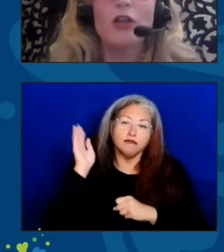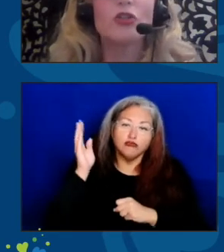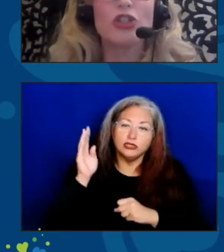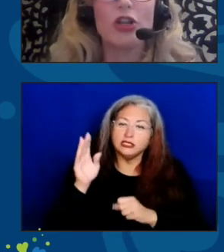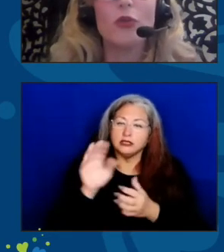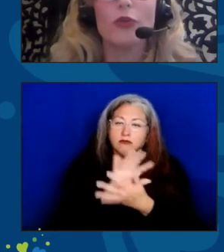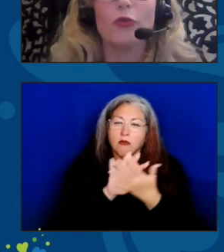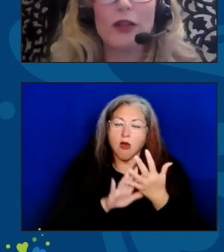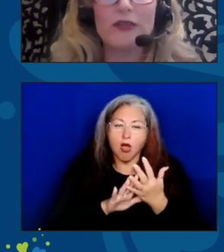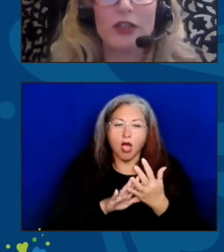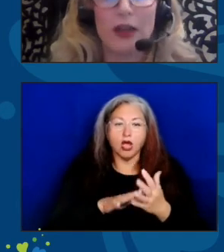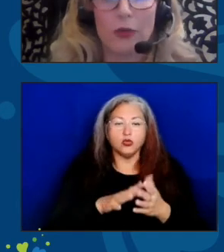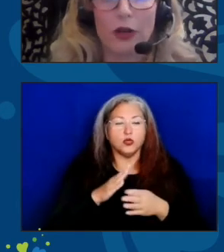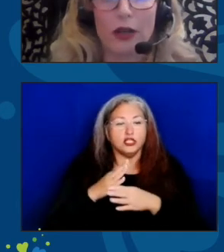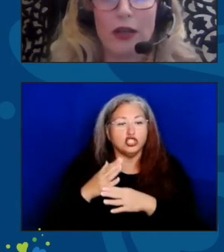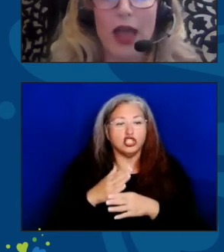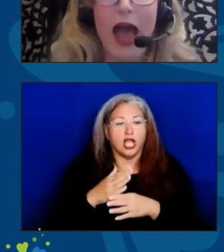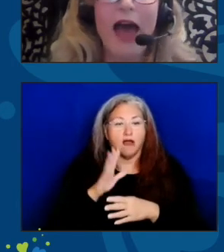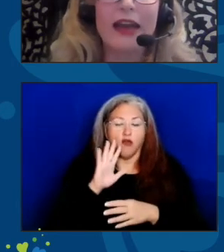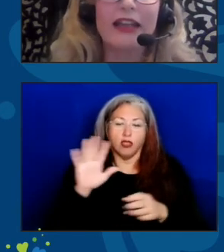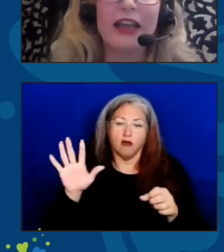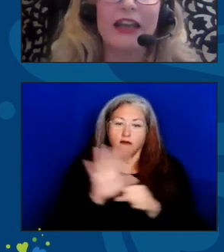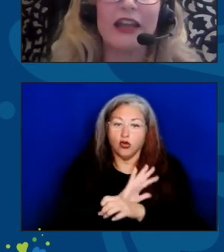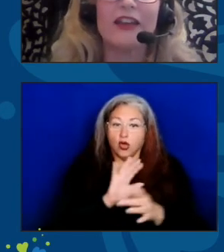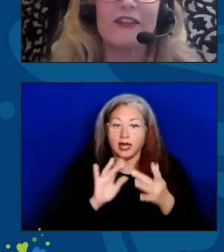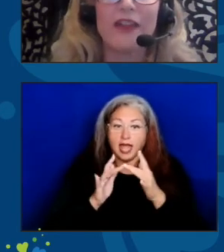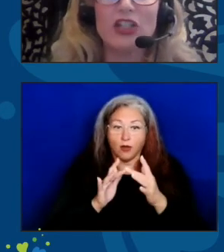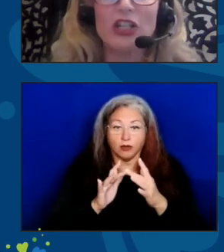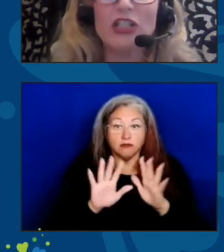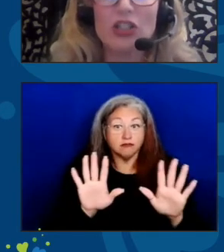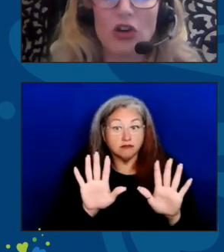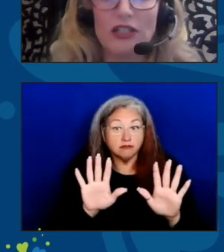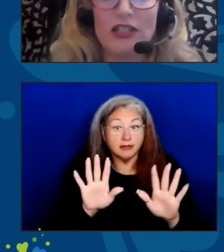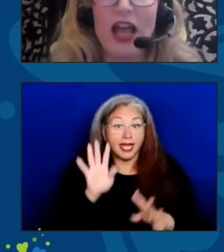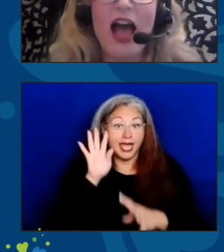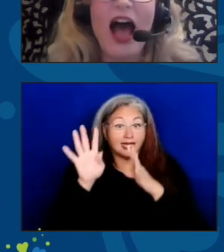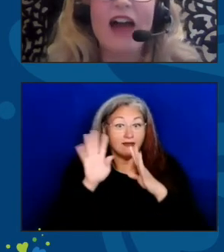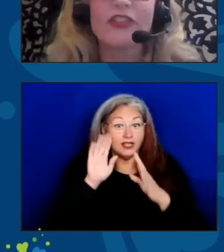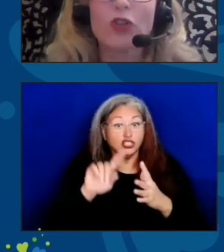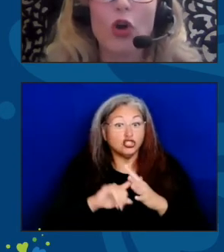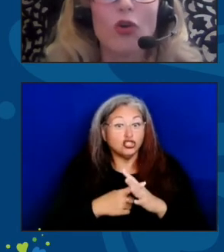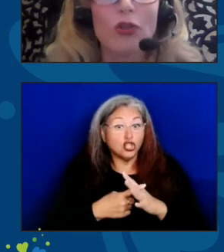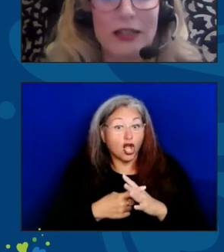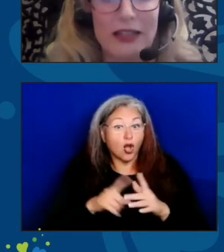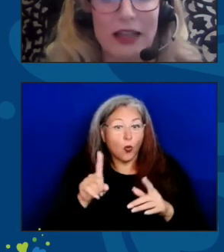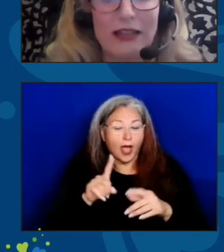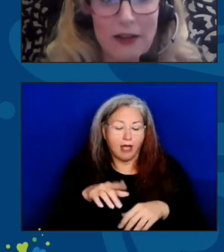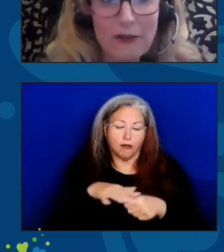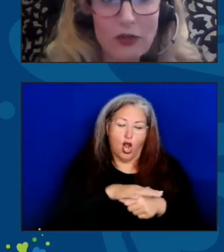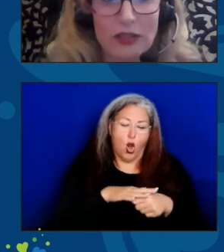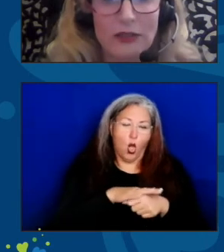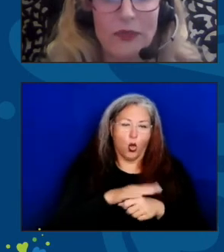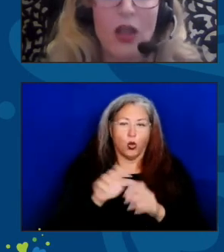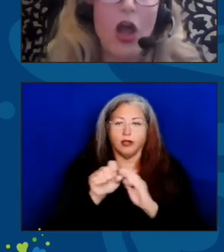to share with the rest of the network. And again, innovation starts at the local and state levels.